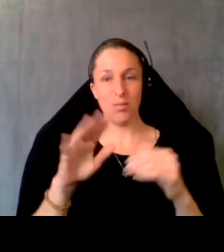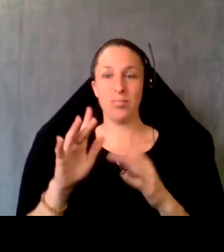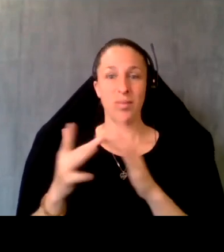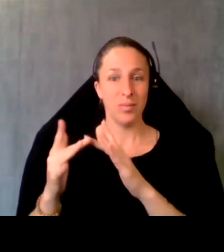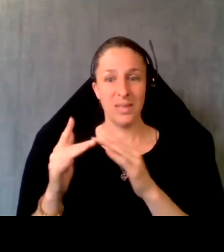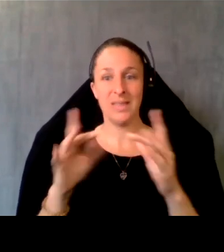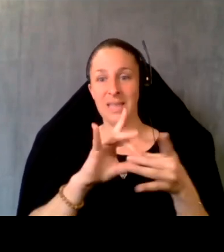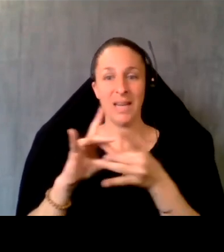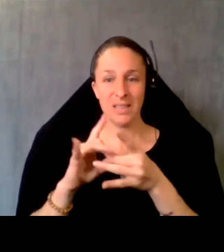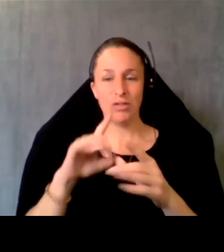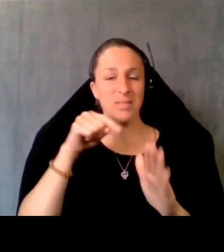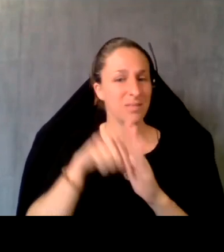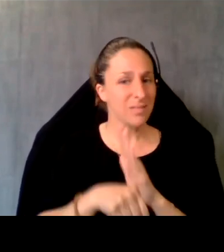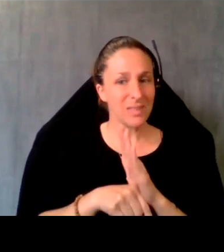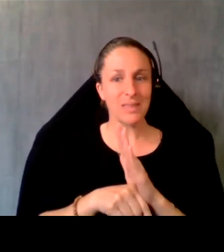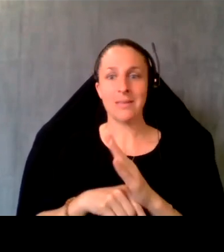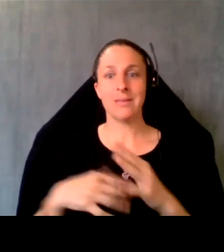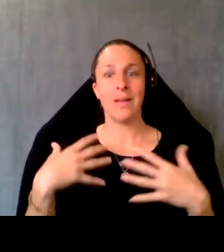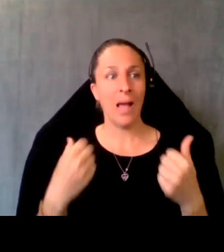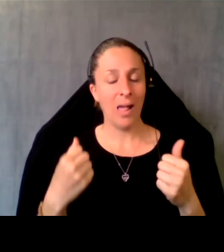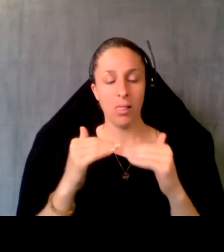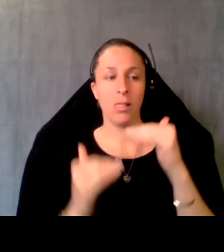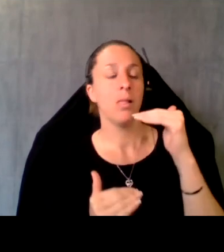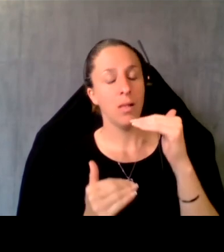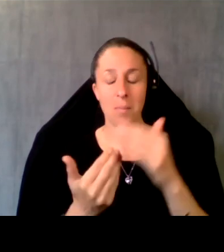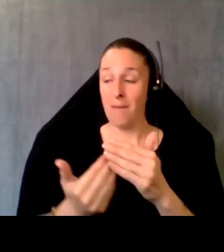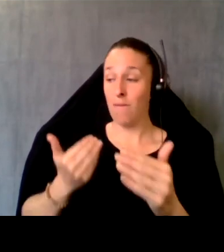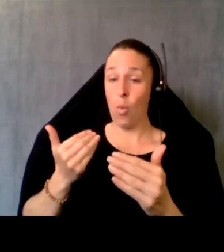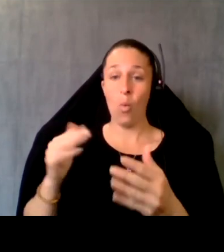health disparities that have persisted long before the pandemic, and have worked since